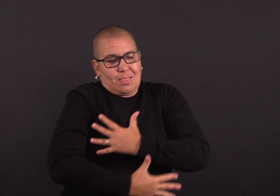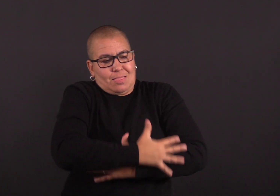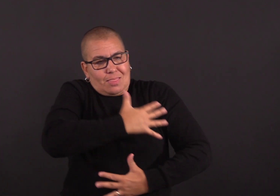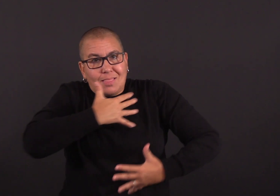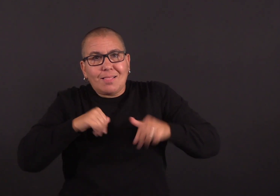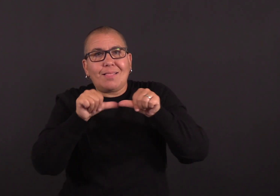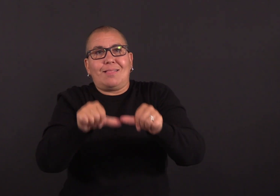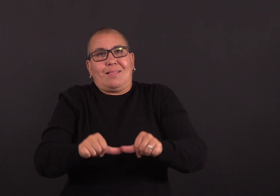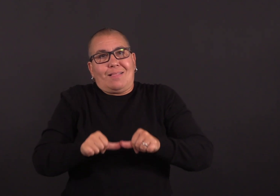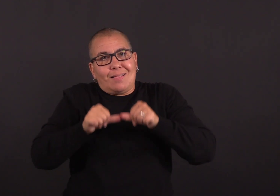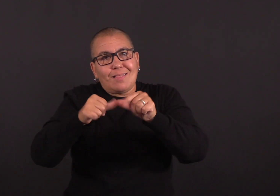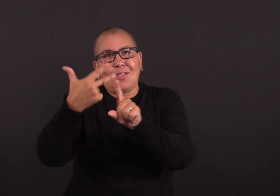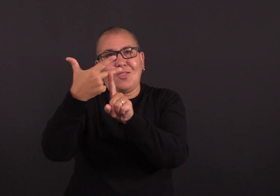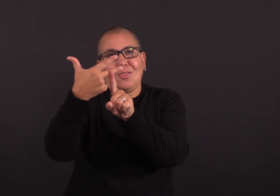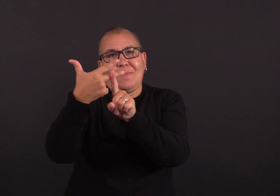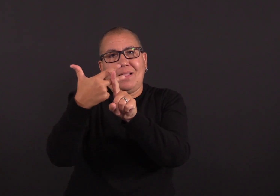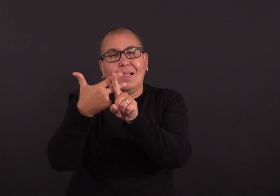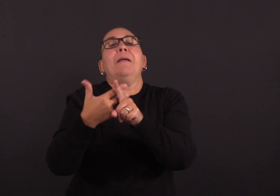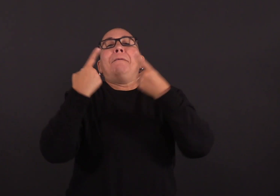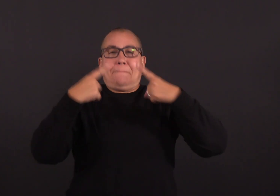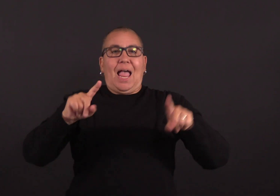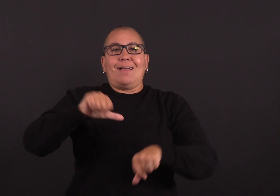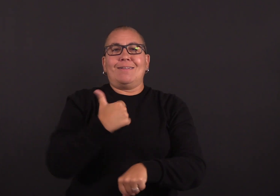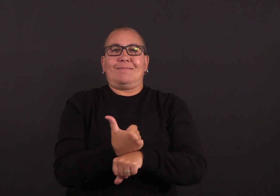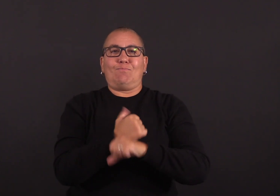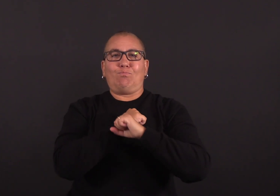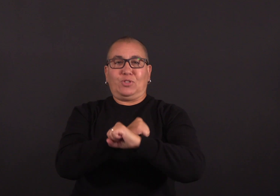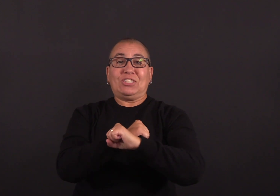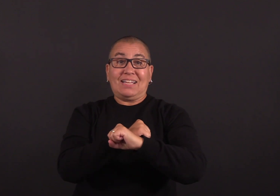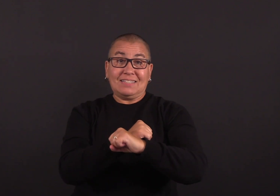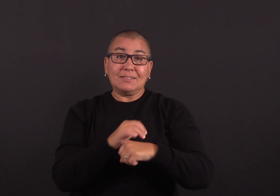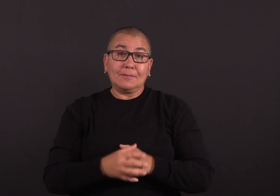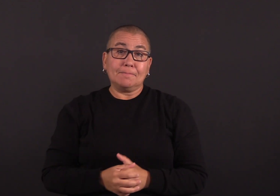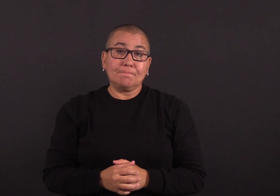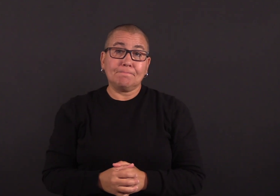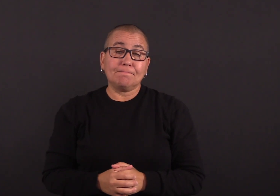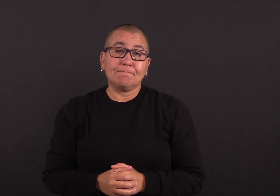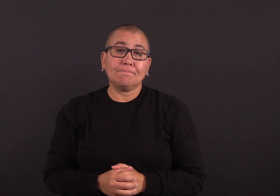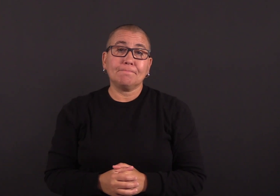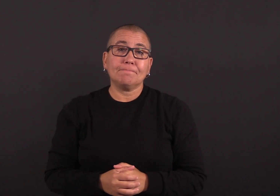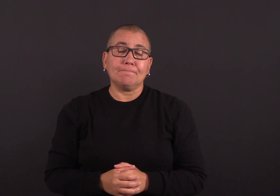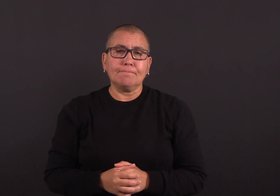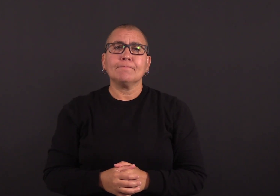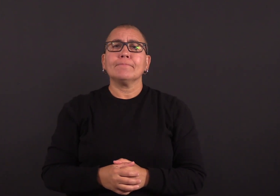with EG.5 being a mild strain, the availability of COVID-19 treatments such as Paxlovid,